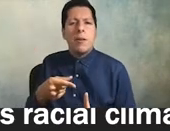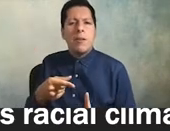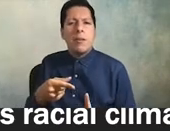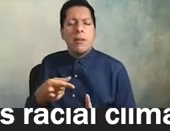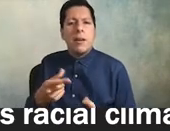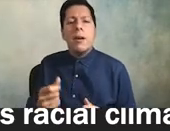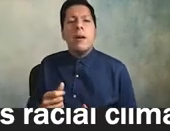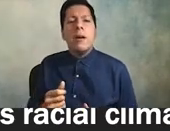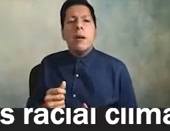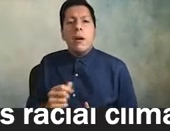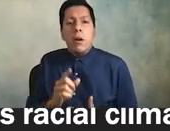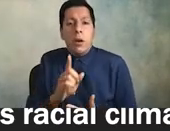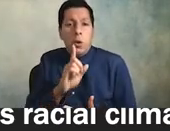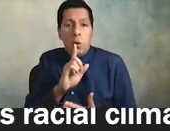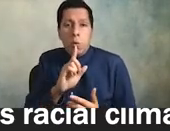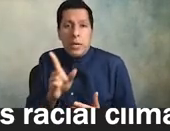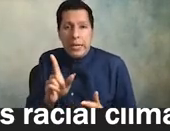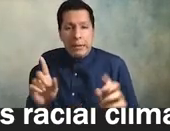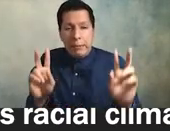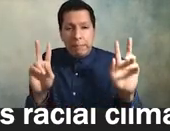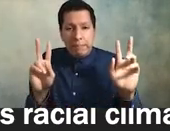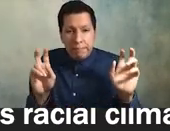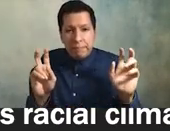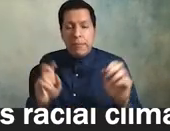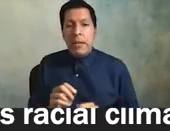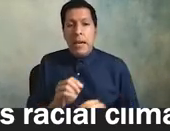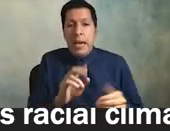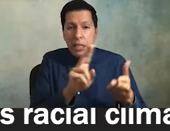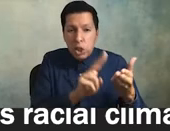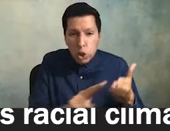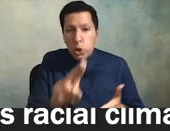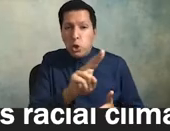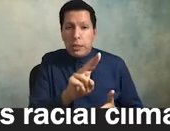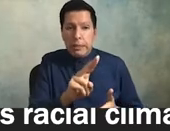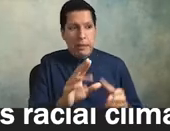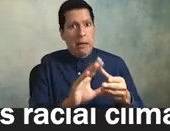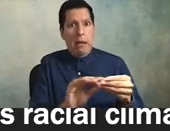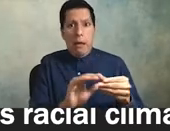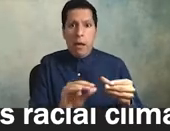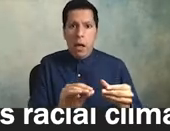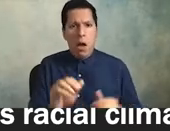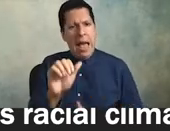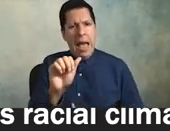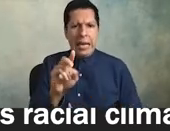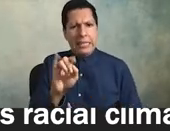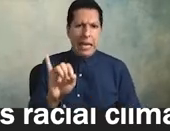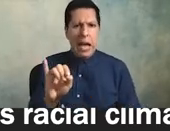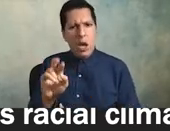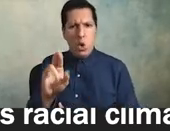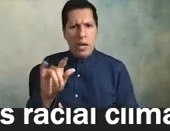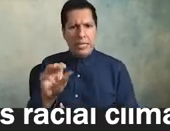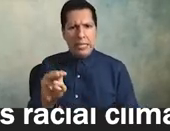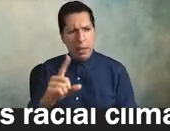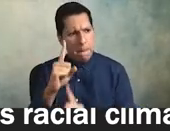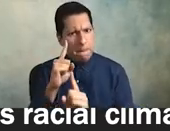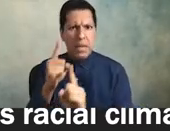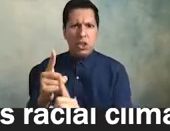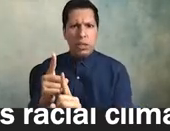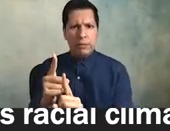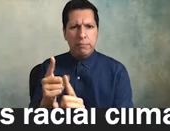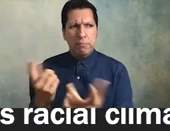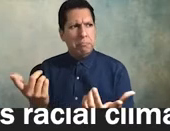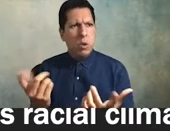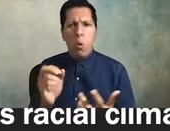weirdly weirdly institutions that put themselves on a anti-racism uh mission you know and attempt